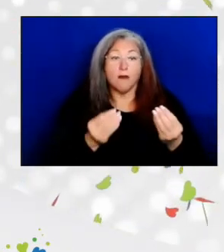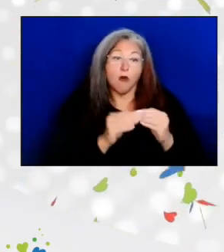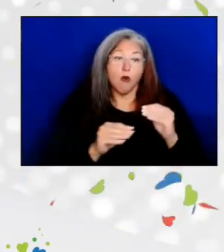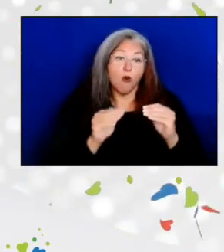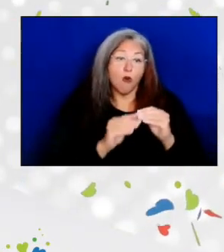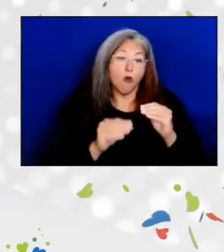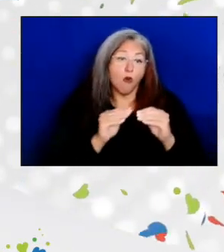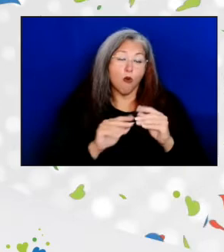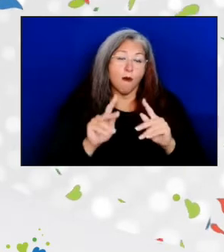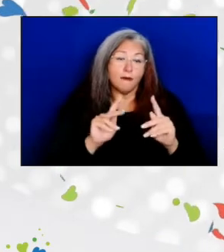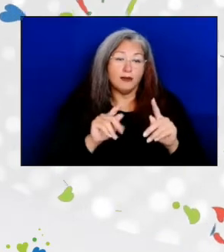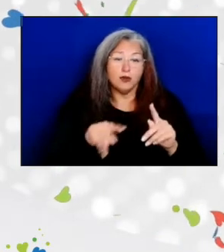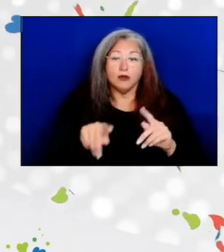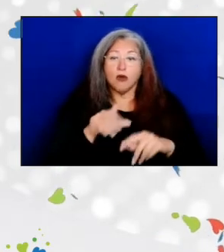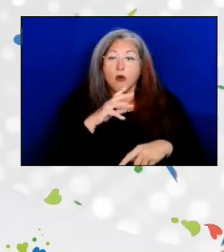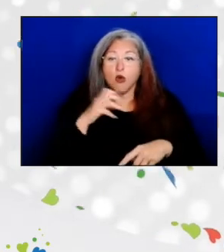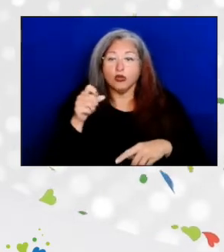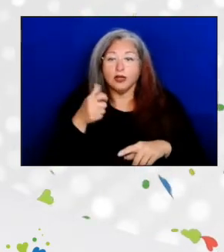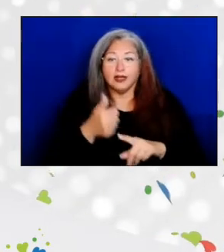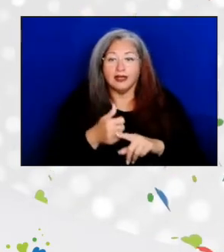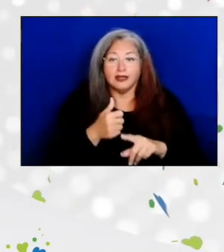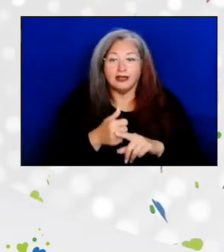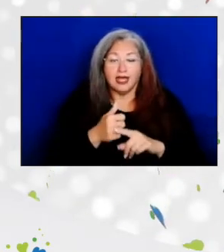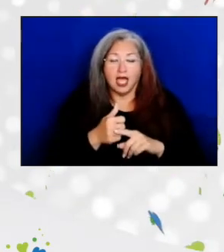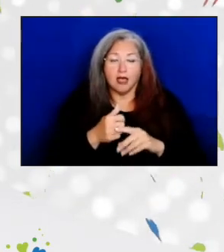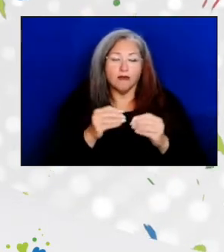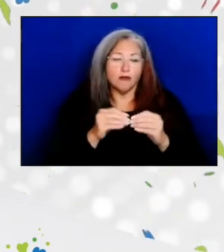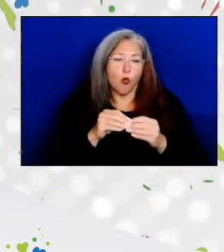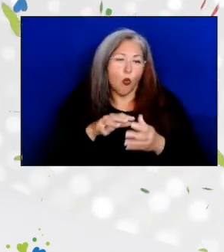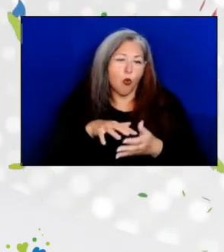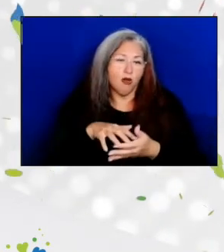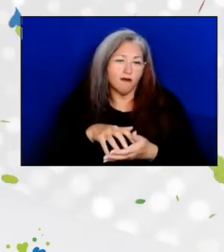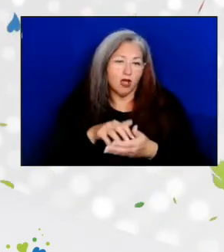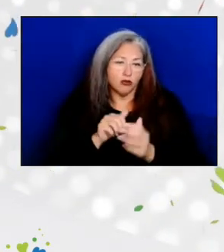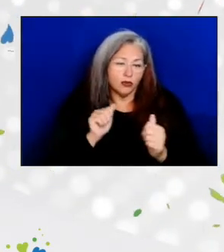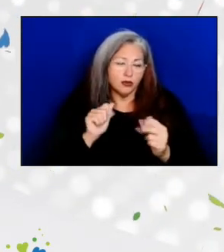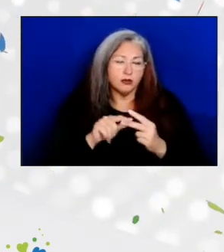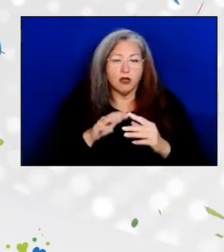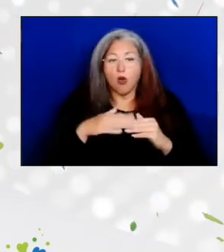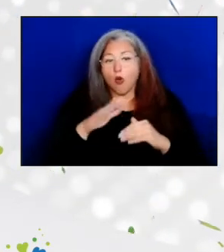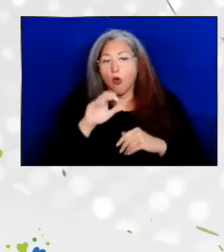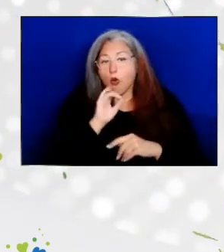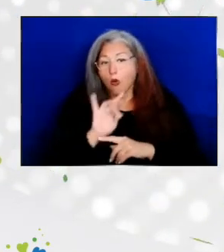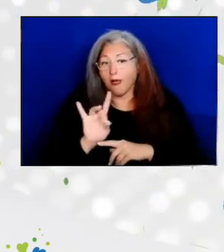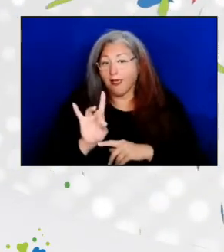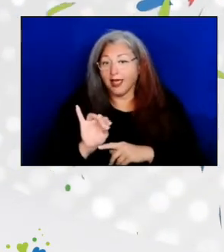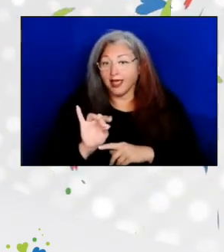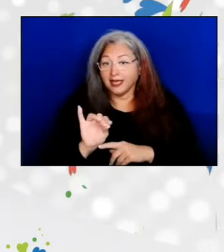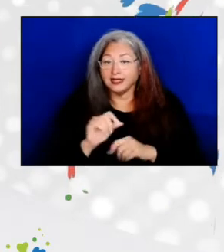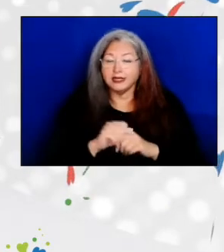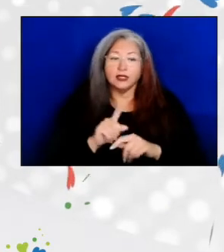of older Americans who are more vulnerable. Those who are over the age of 80, who live alone,